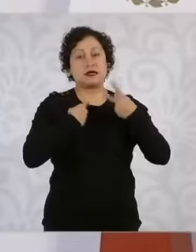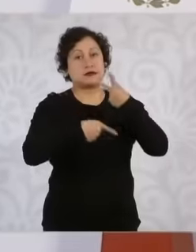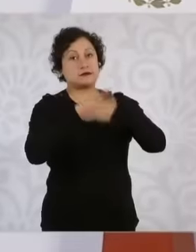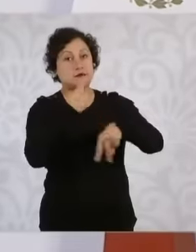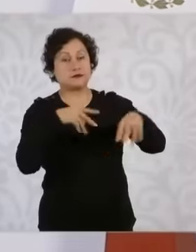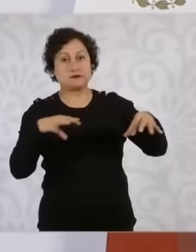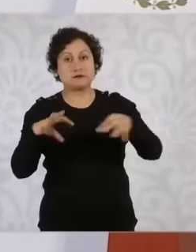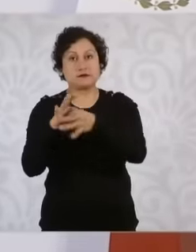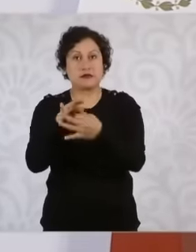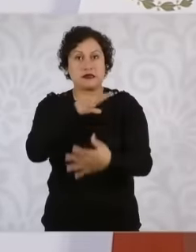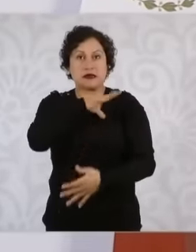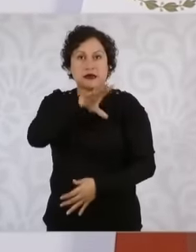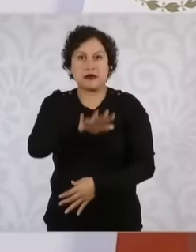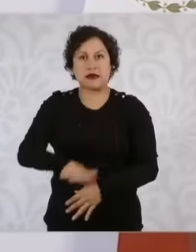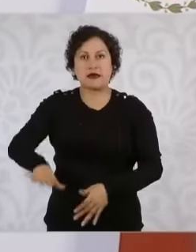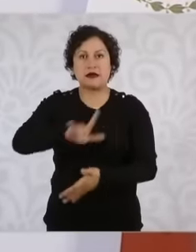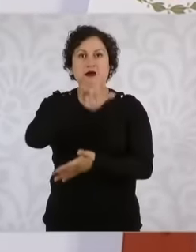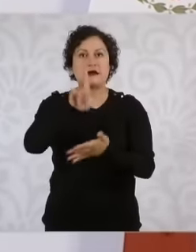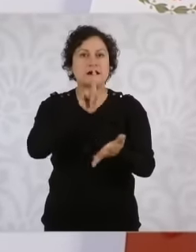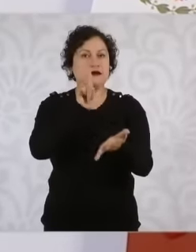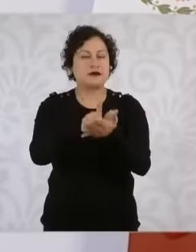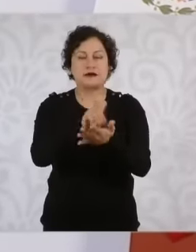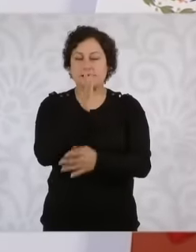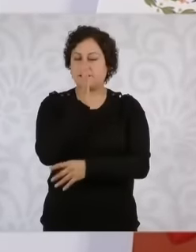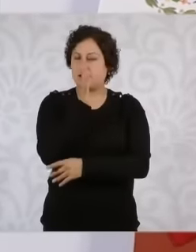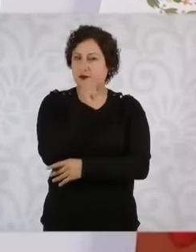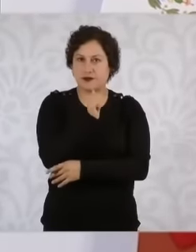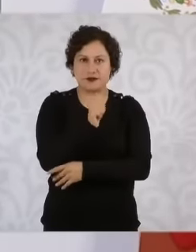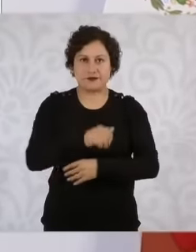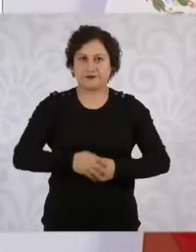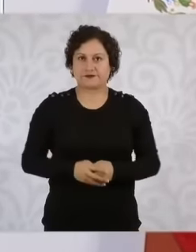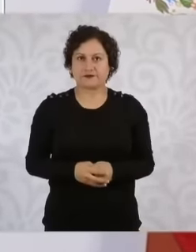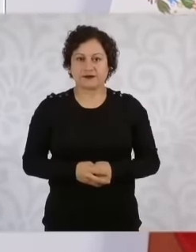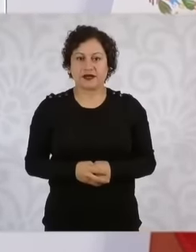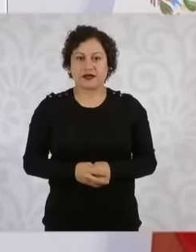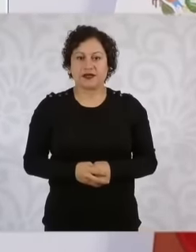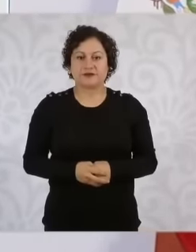general impacts that had been a